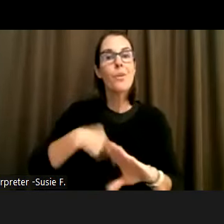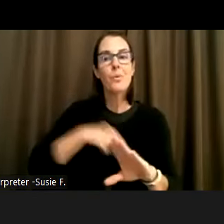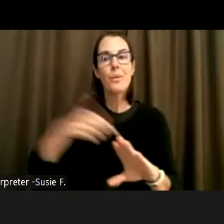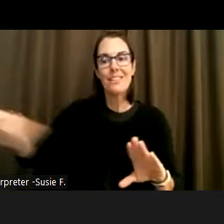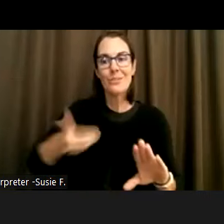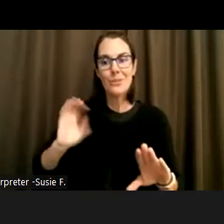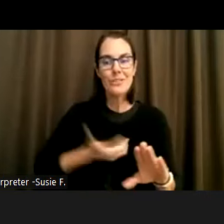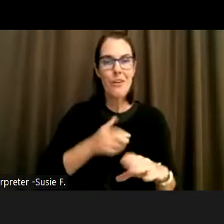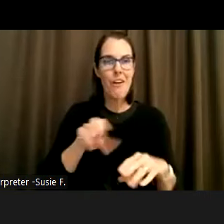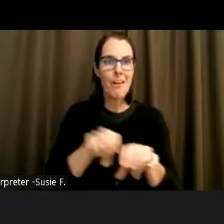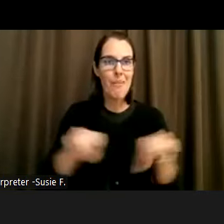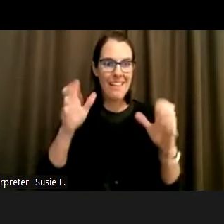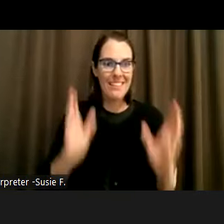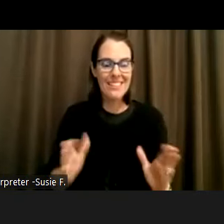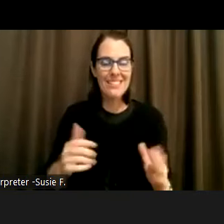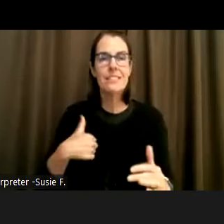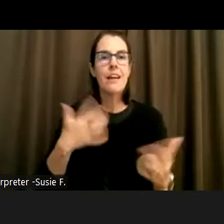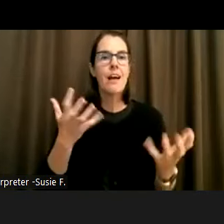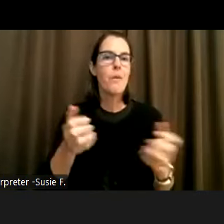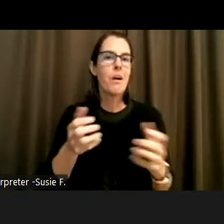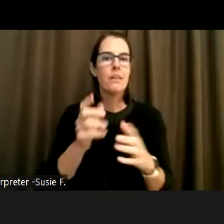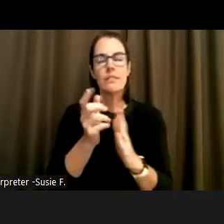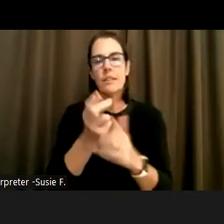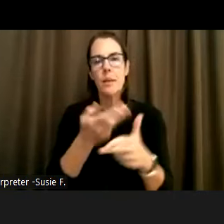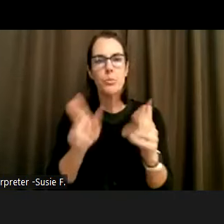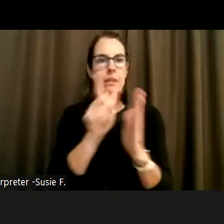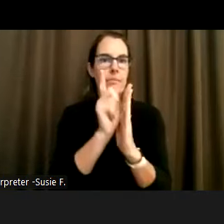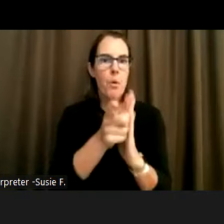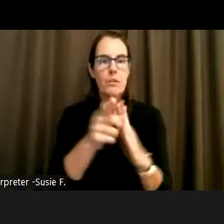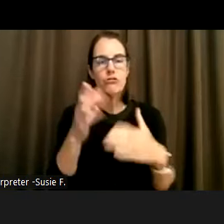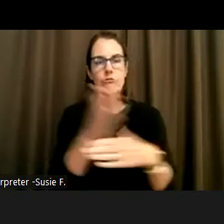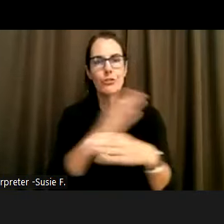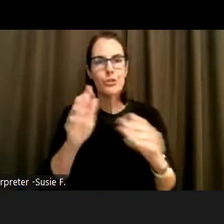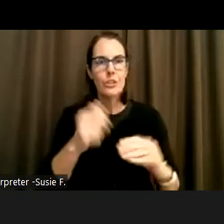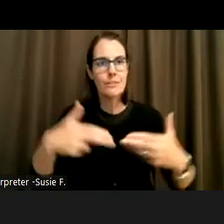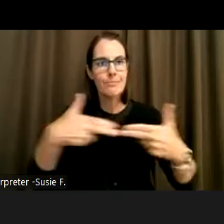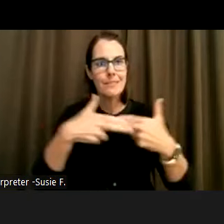I'm going to take a moment to share some slides of the community agreements